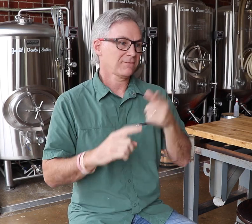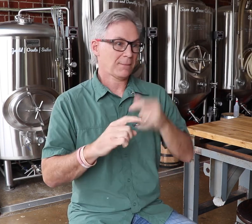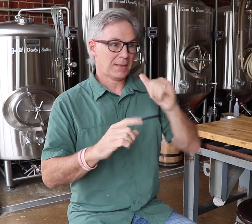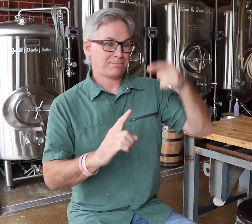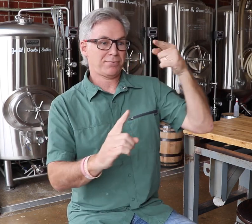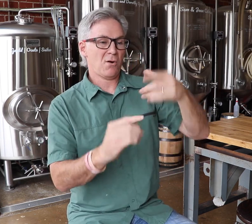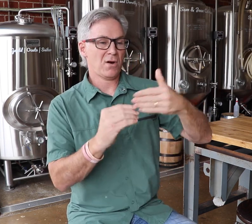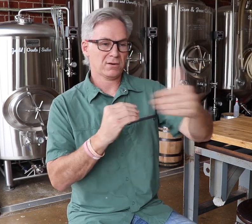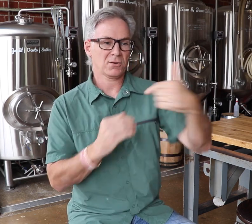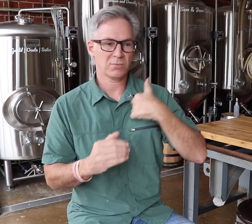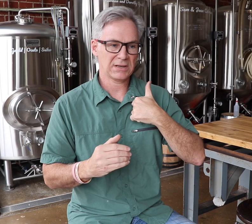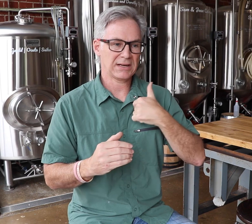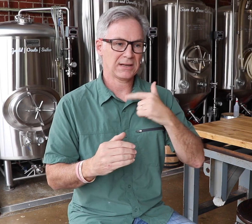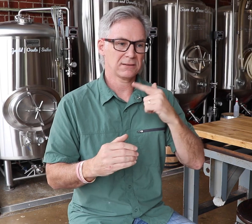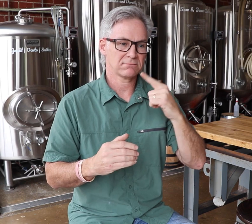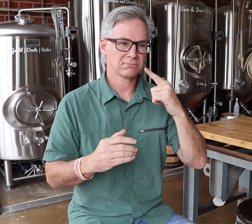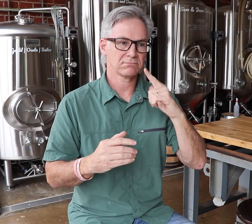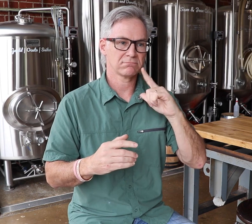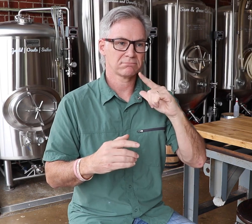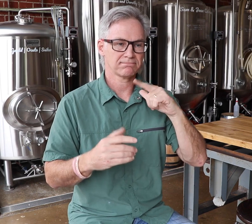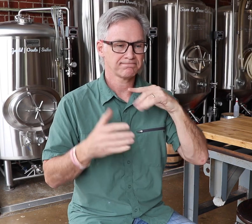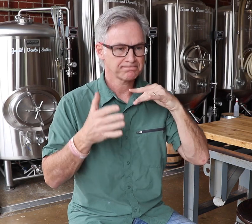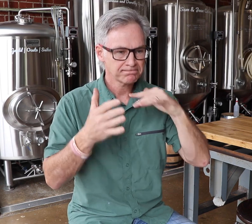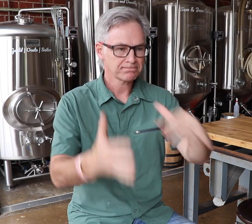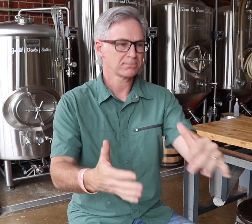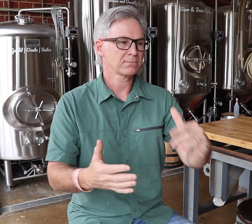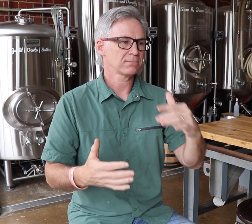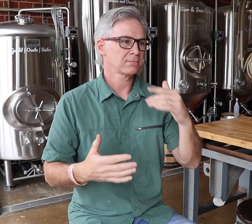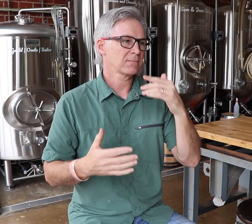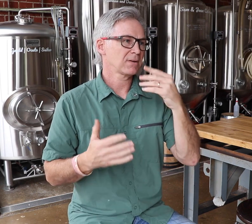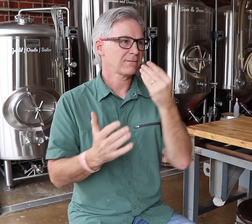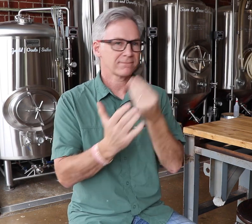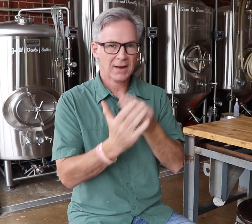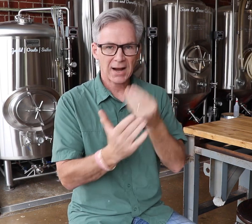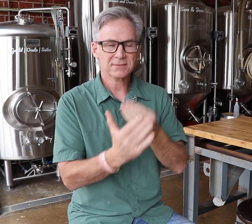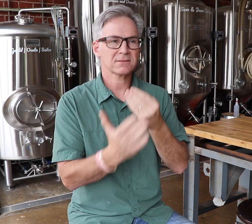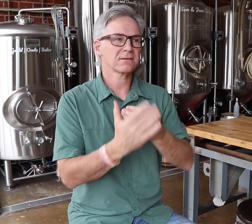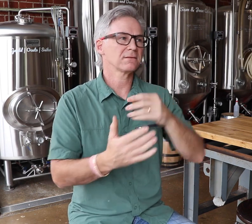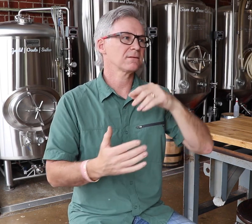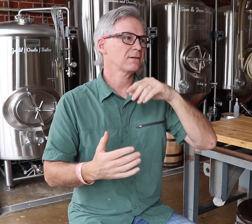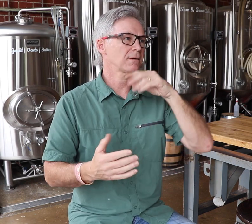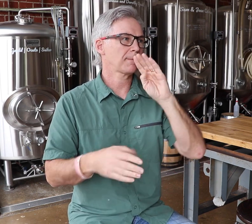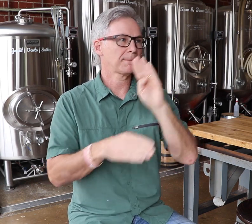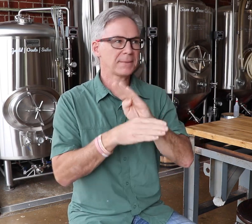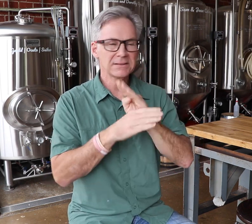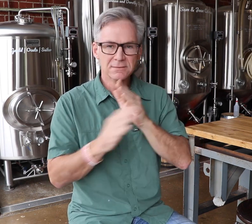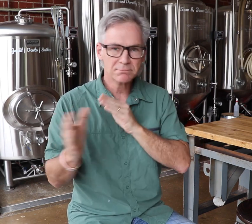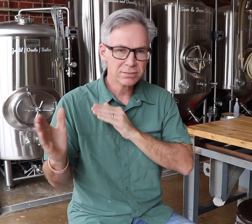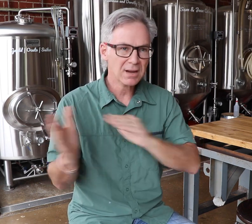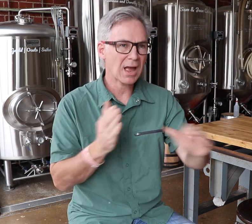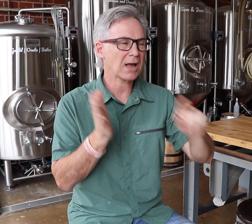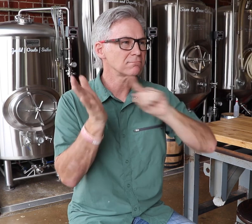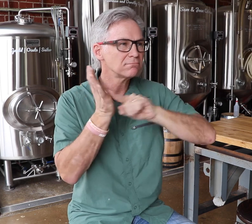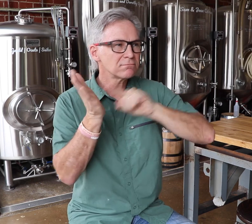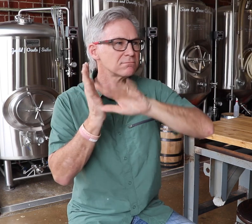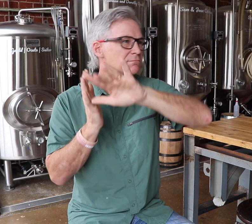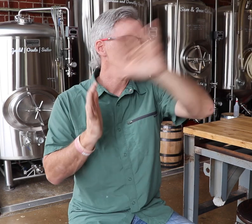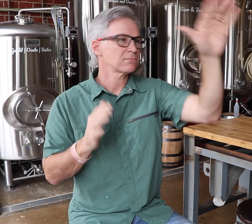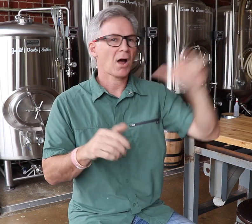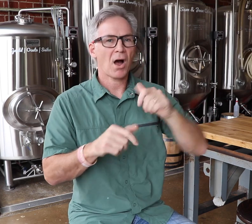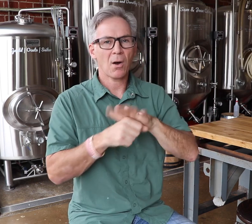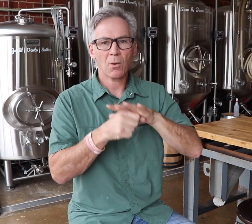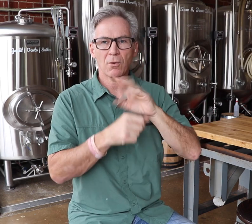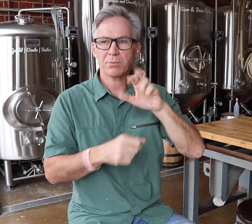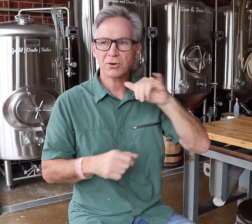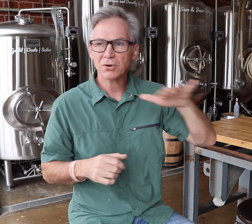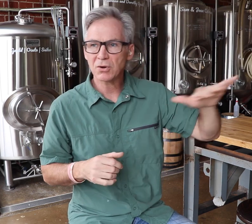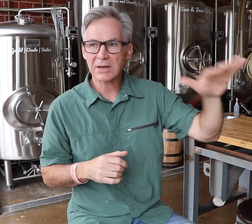After that, I decided to study financing, business plans, researched local breweries —